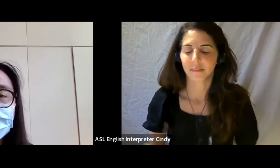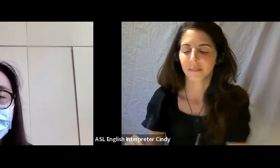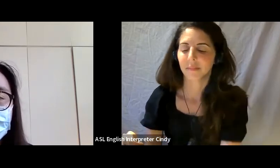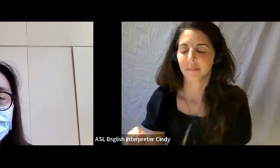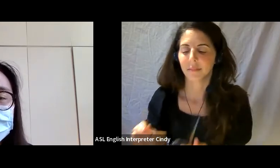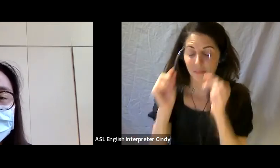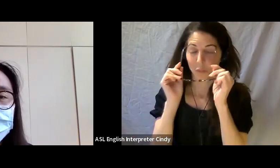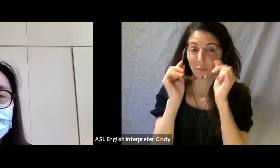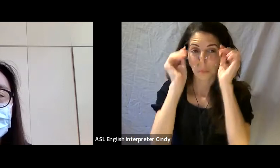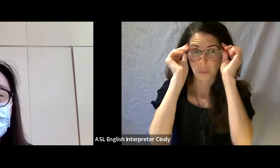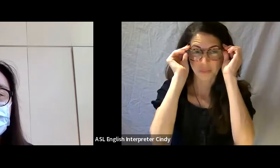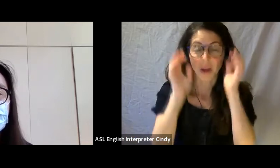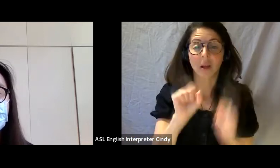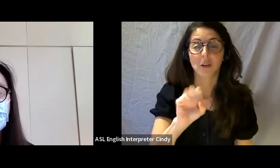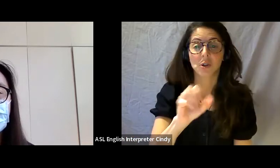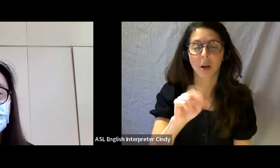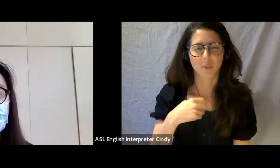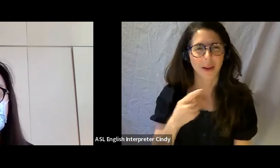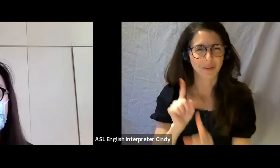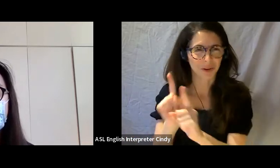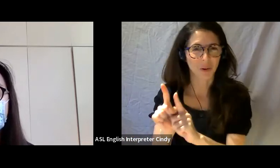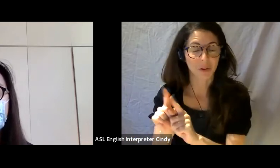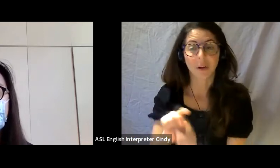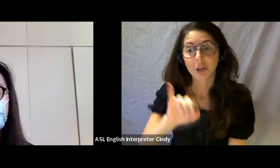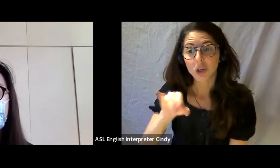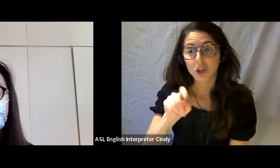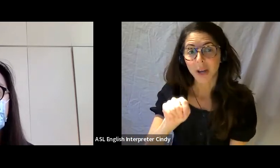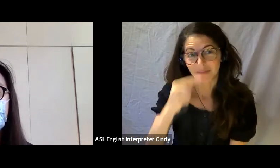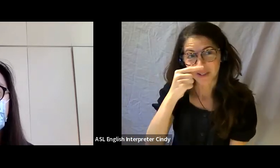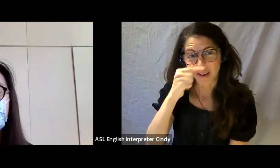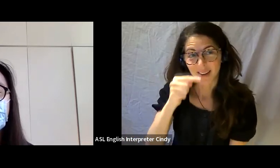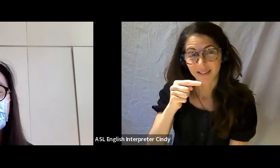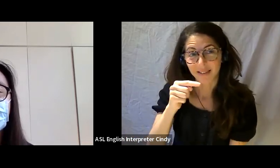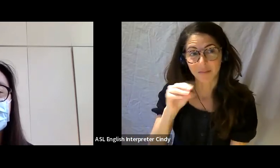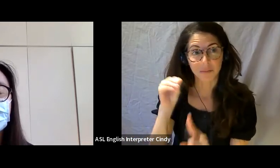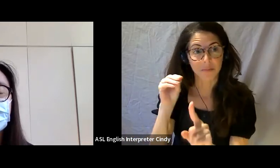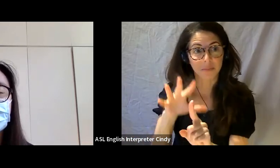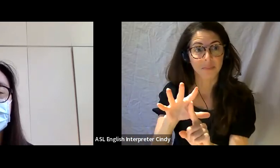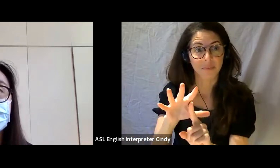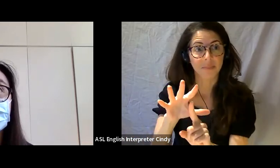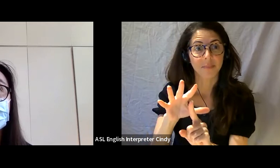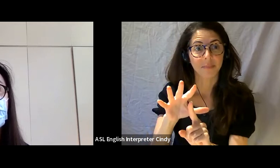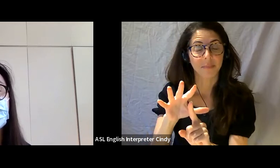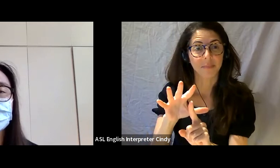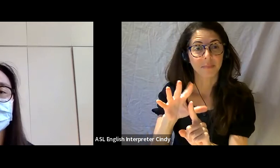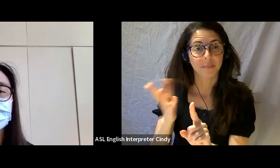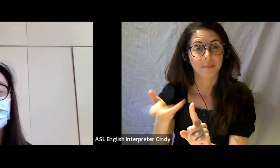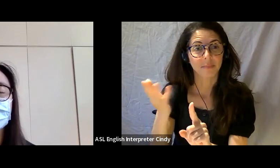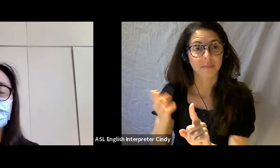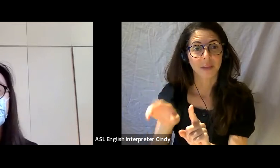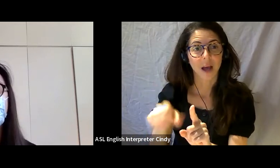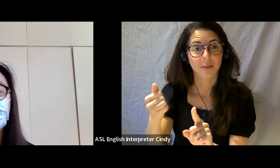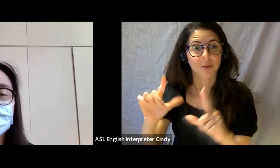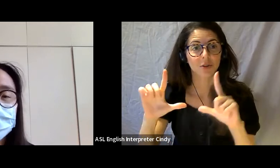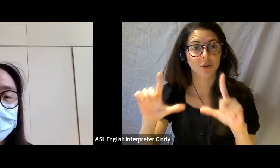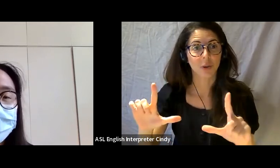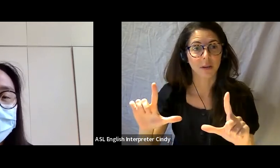and, Jet, if you don’t mind spotlighting that other screen, we’ll hop over there. Thank you